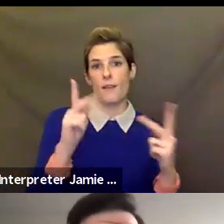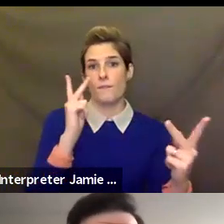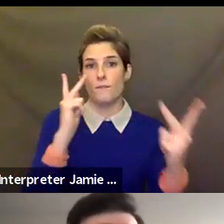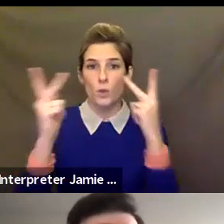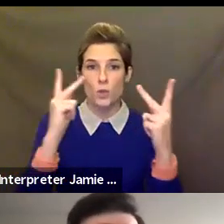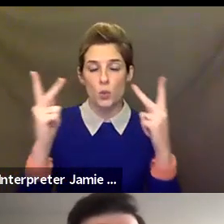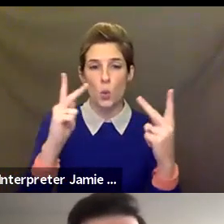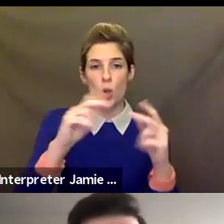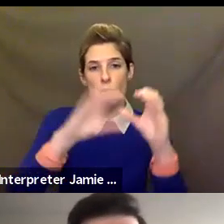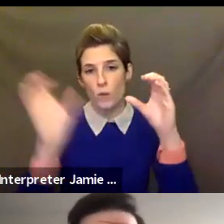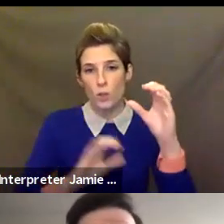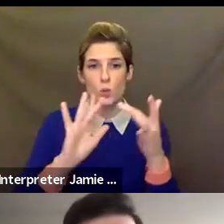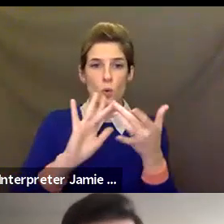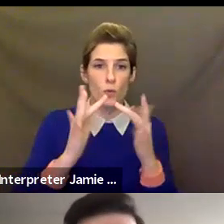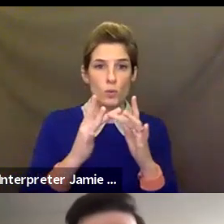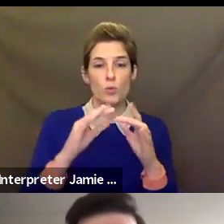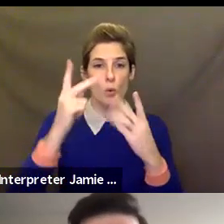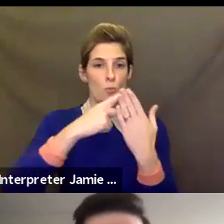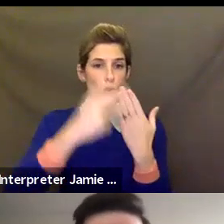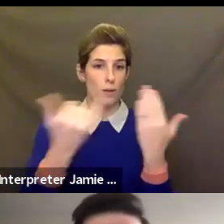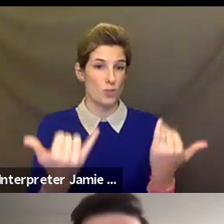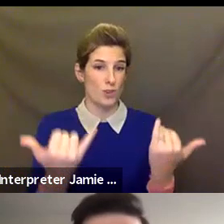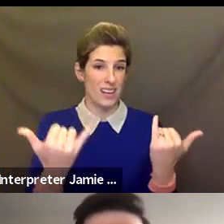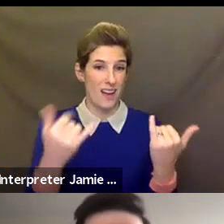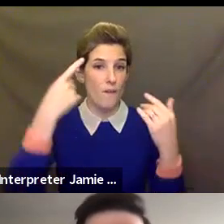classes for adults, inclusive, of course, of our master classes